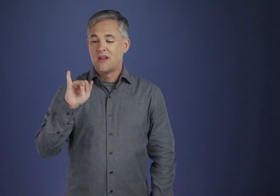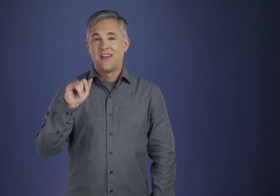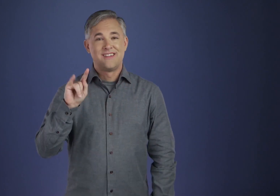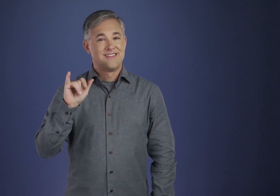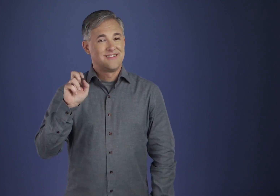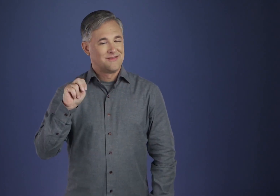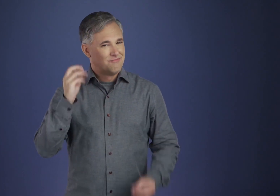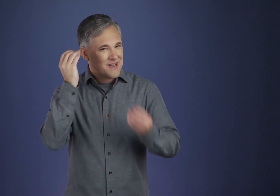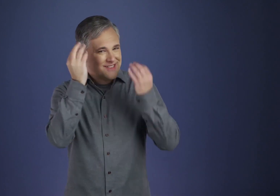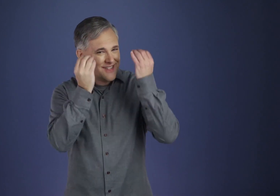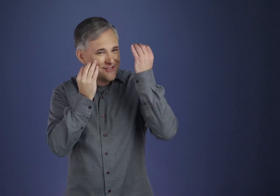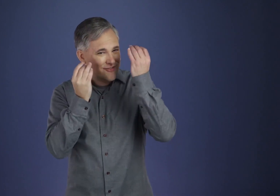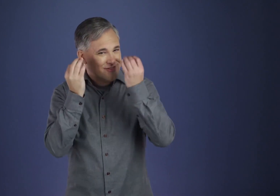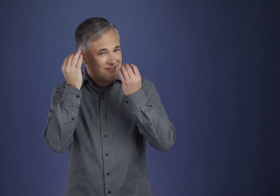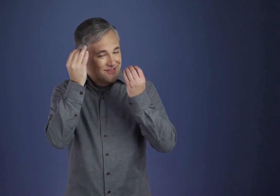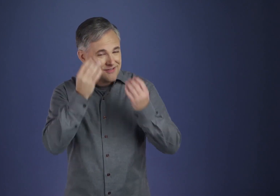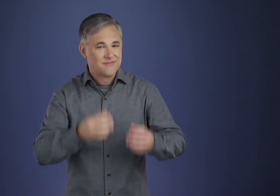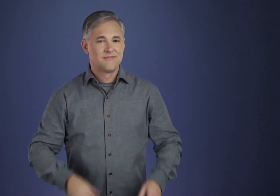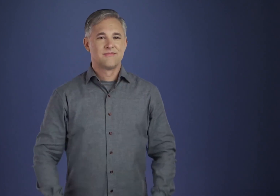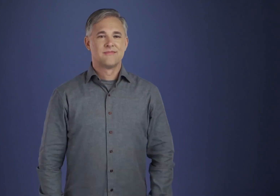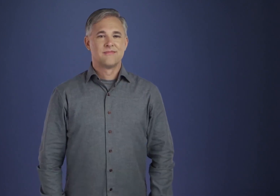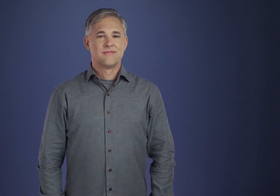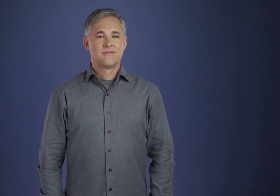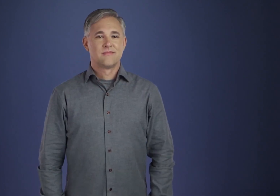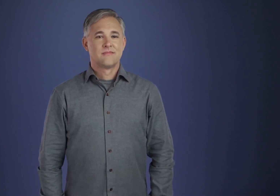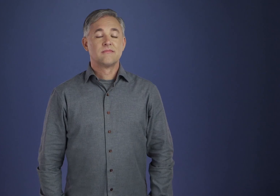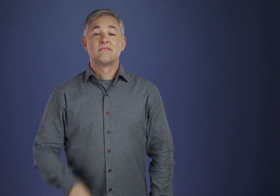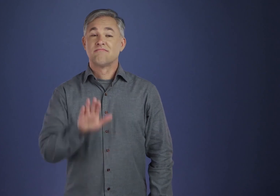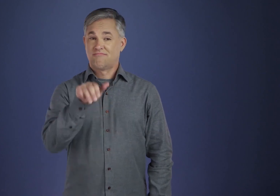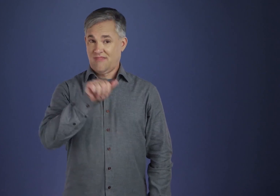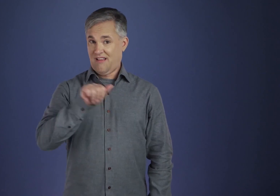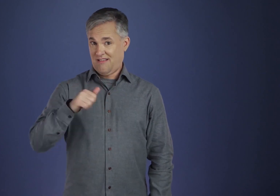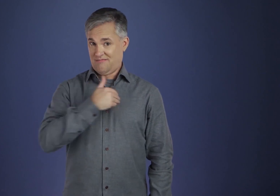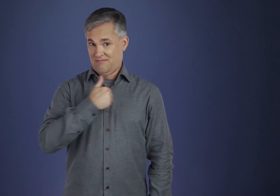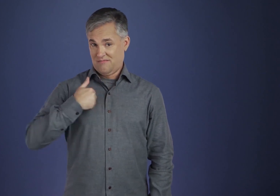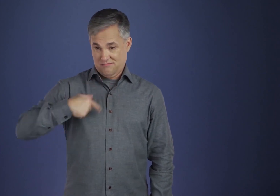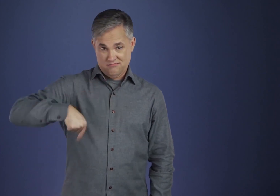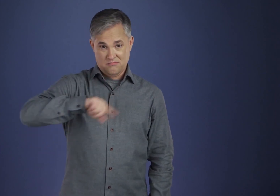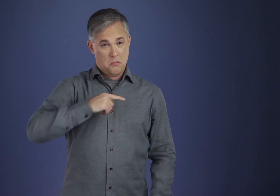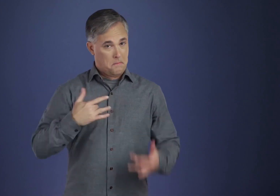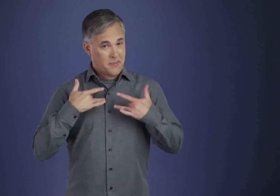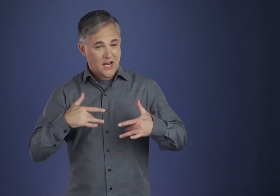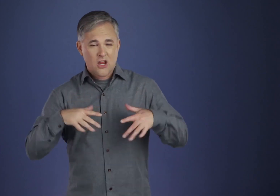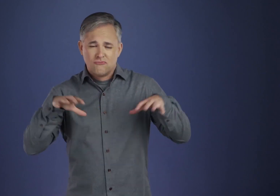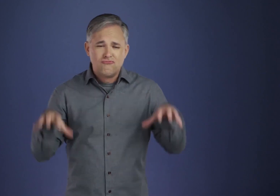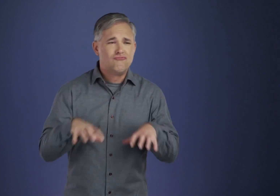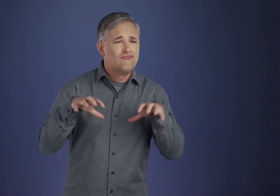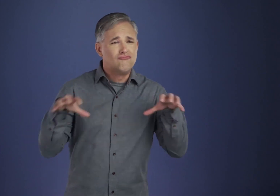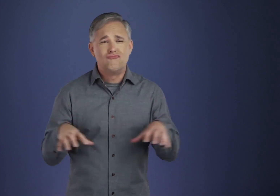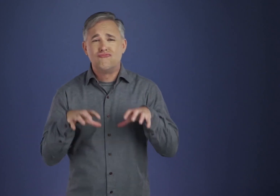We A.A.'s are active folk, enjoying the satisfactions of dealing with the realities of life,